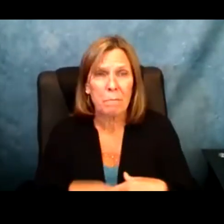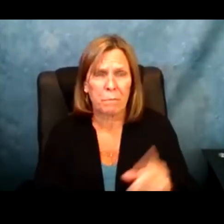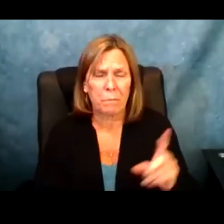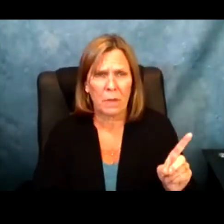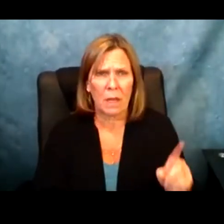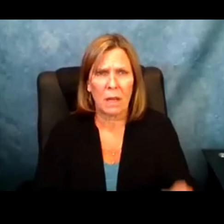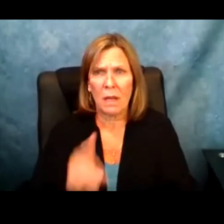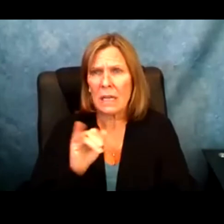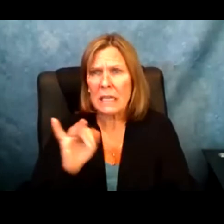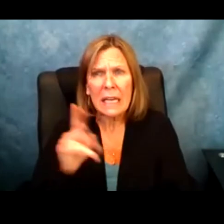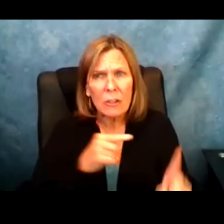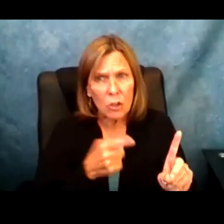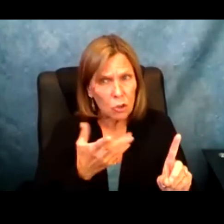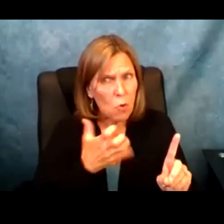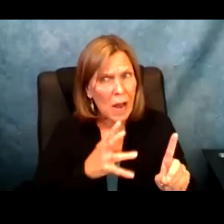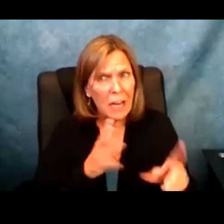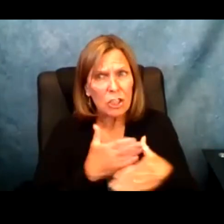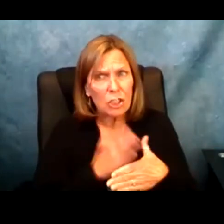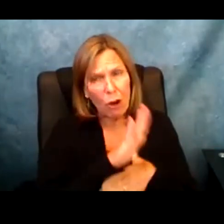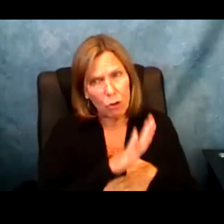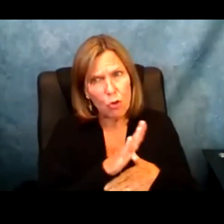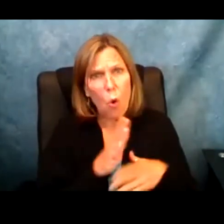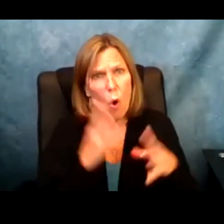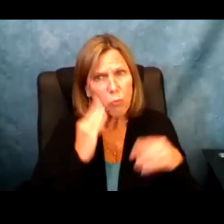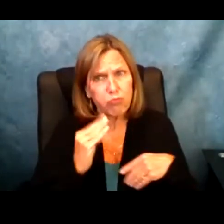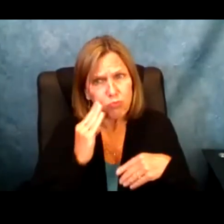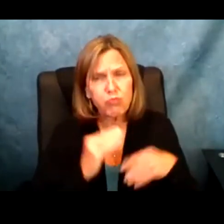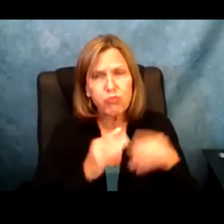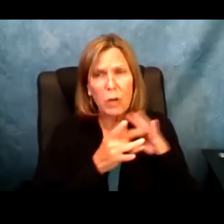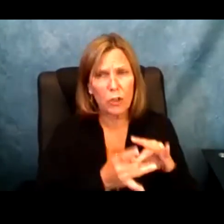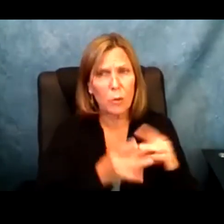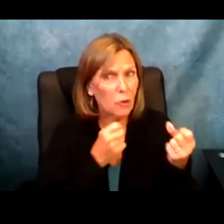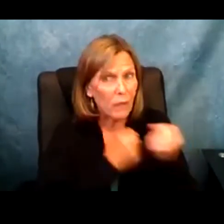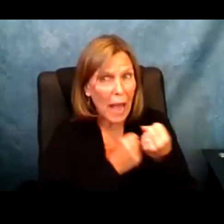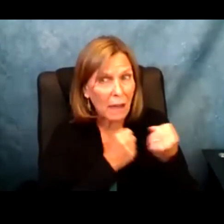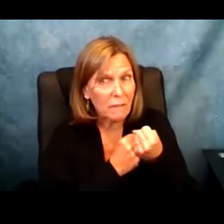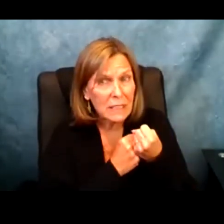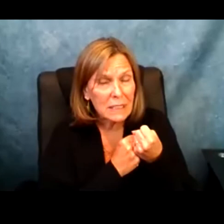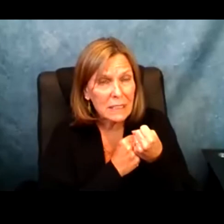advocate. One of the students. Thank you so much for sharing that. Nate, would you like to